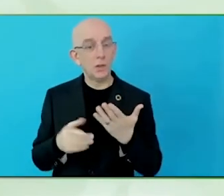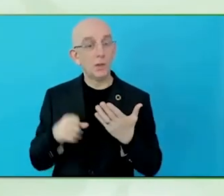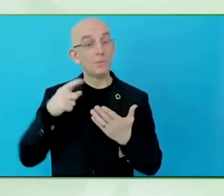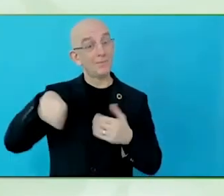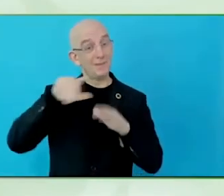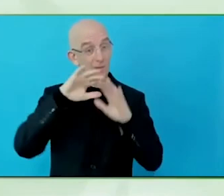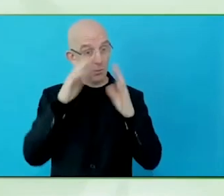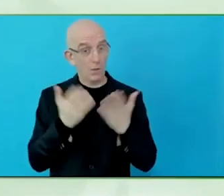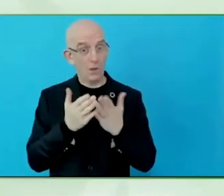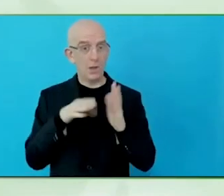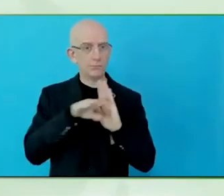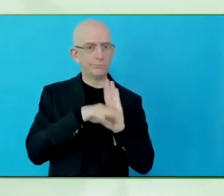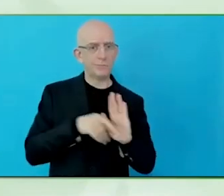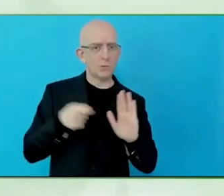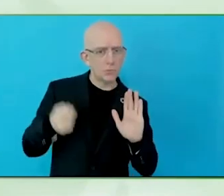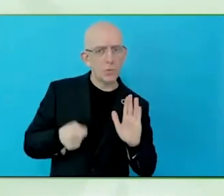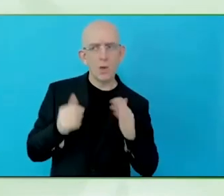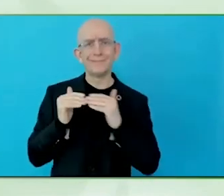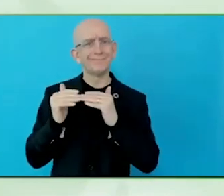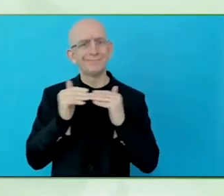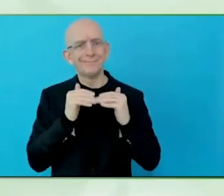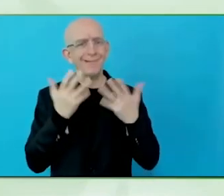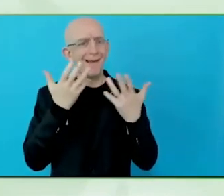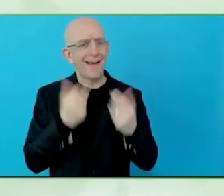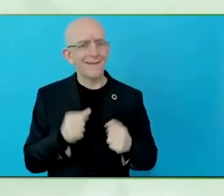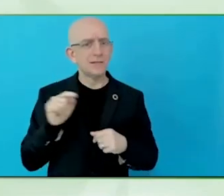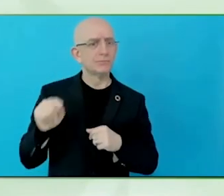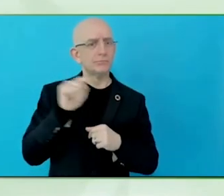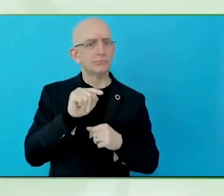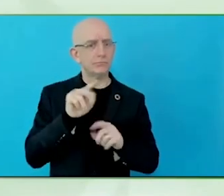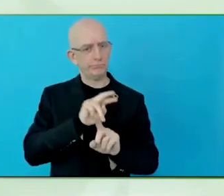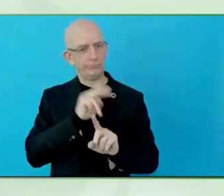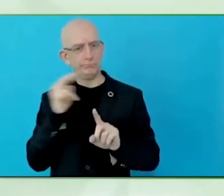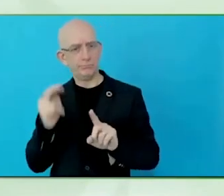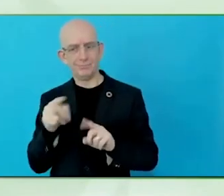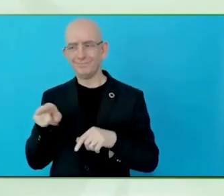countries like India or China or Asia, their challenges there are totally different.